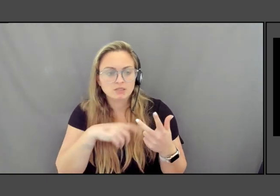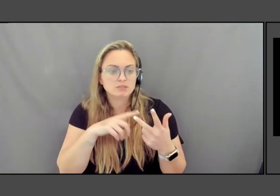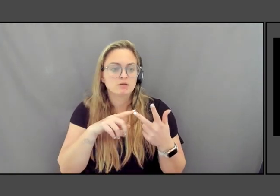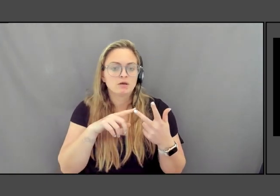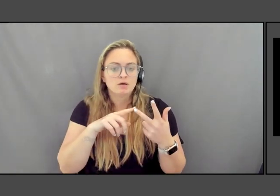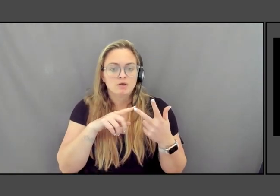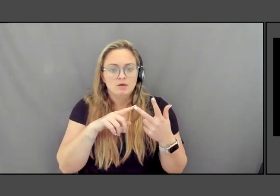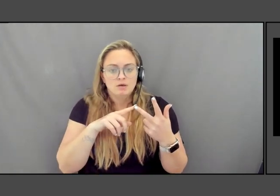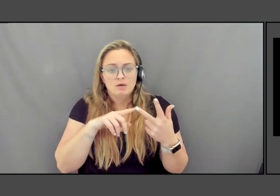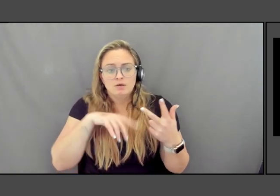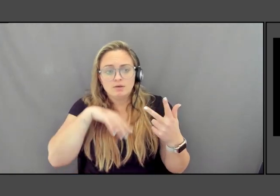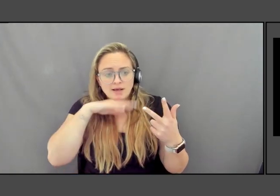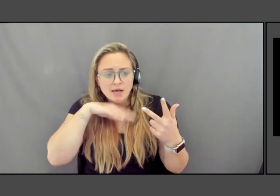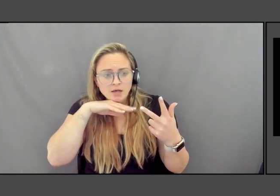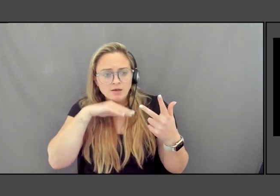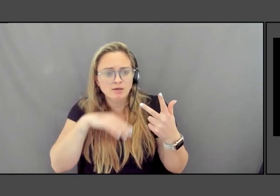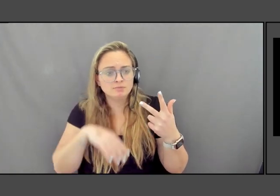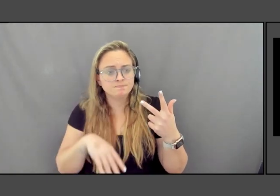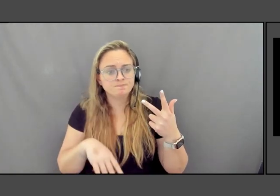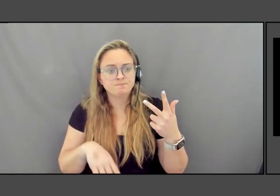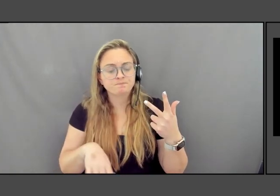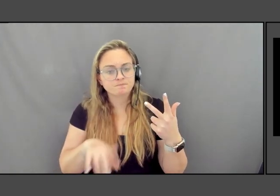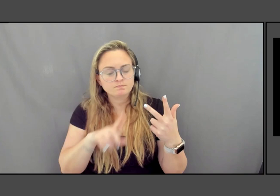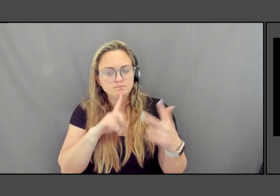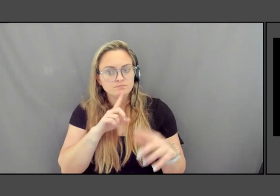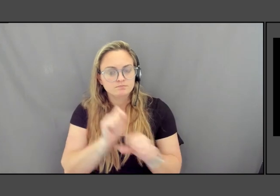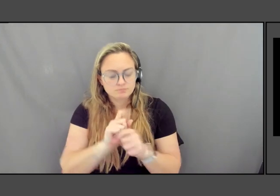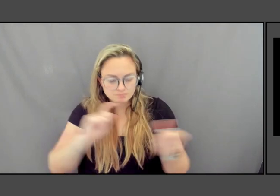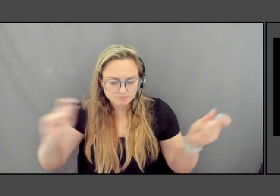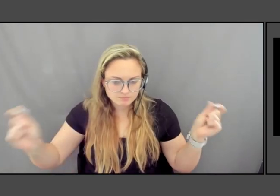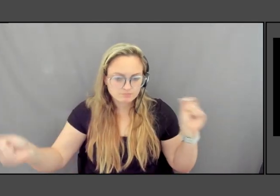seriously changed the entire environment.